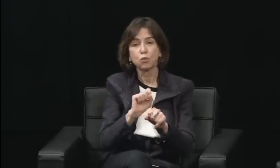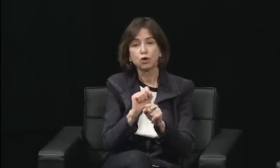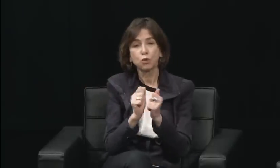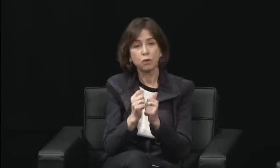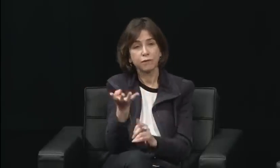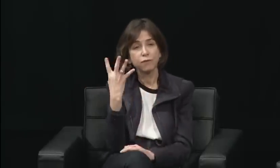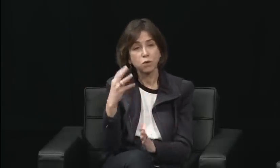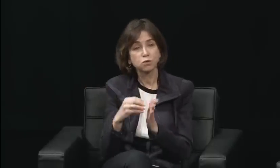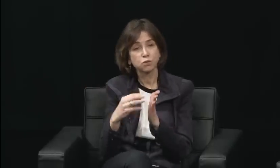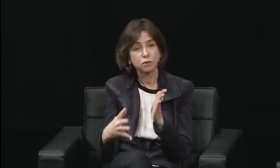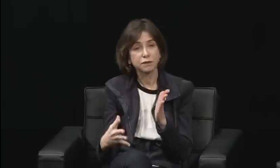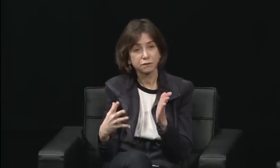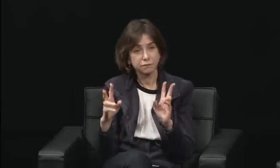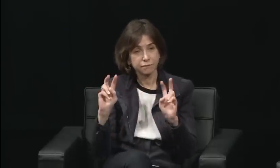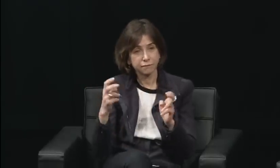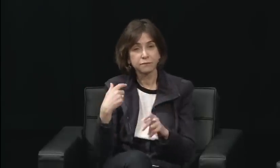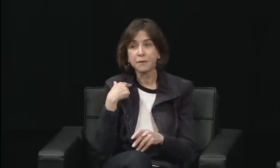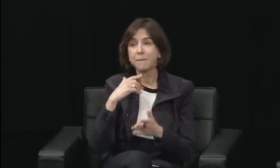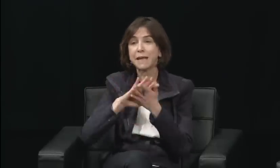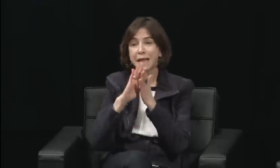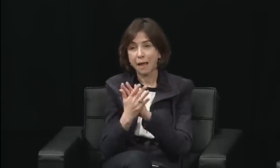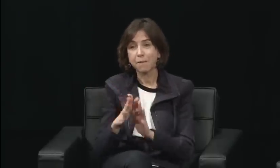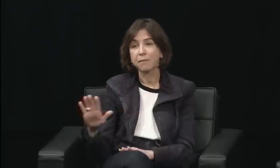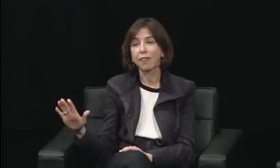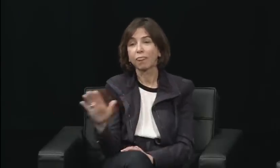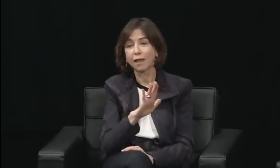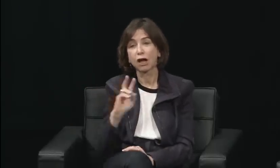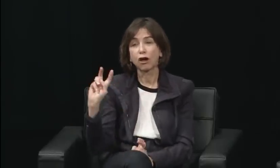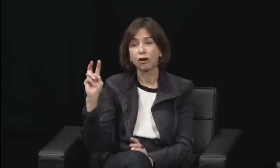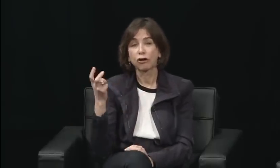of Gallaudet University. We were happy it was a woman, okay?